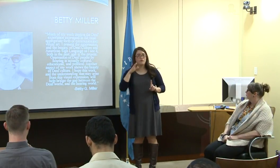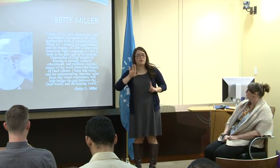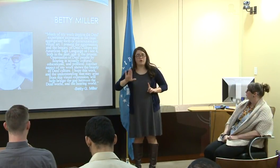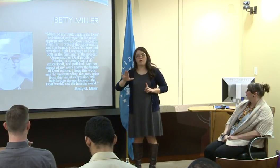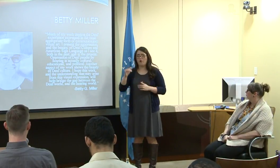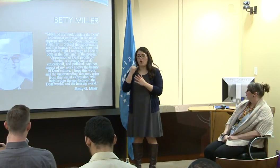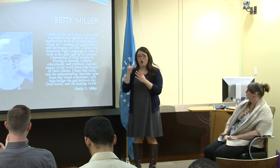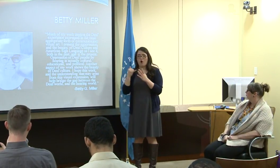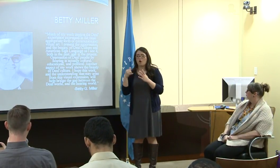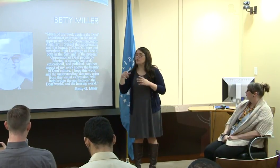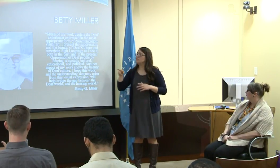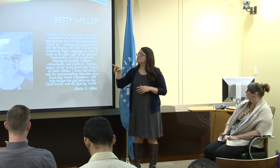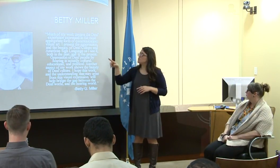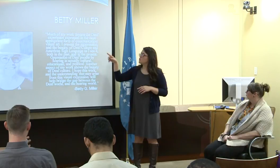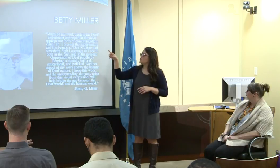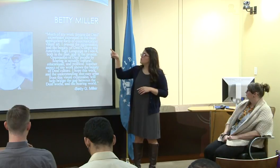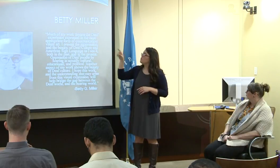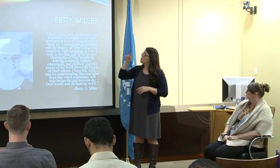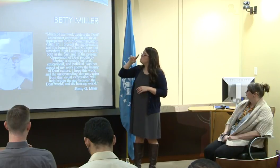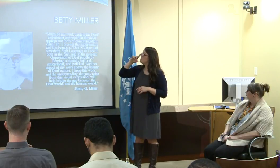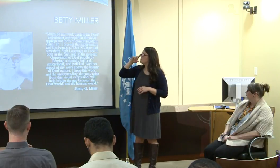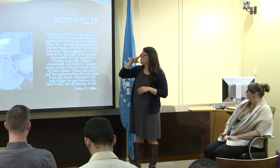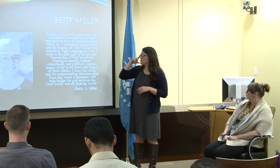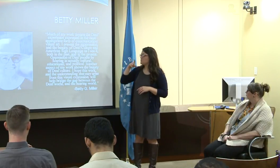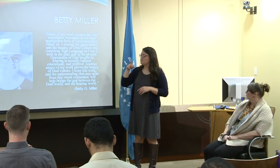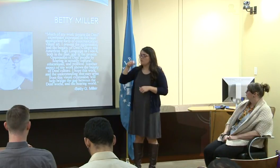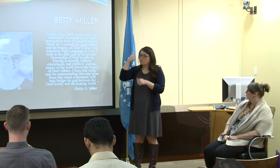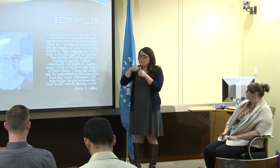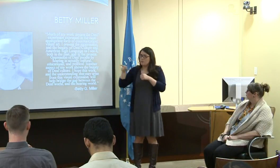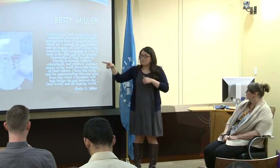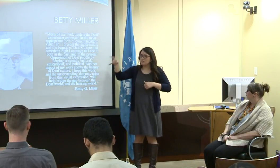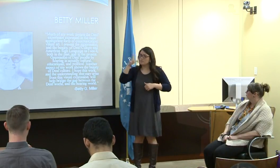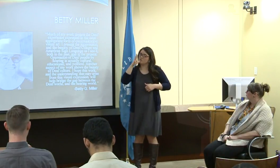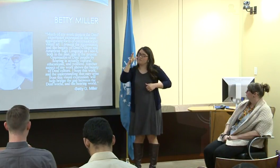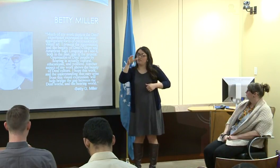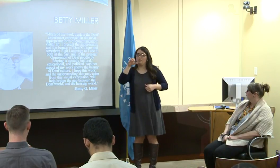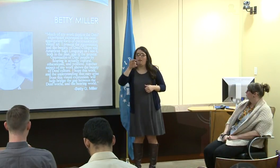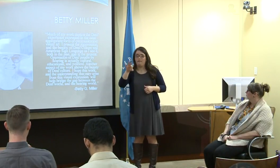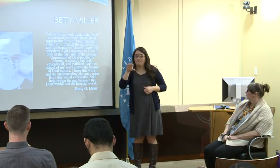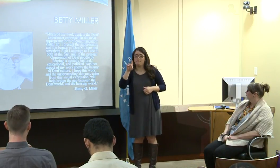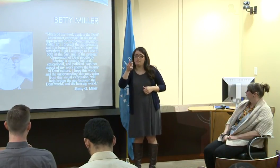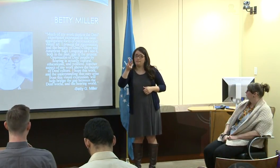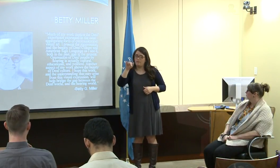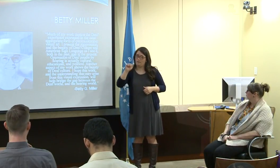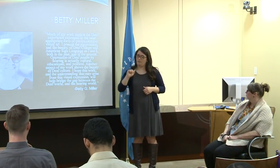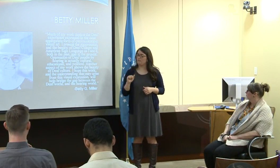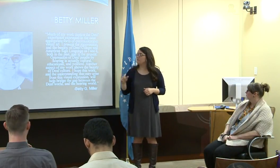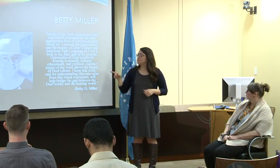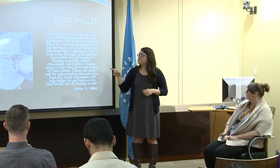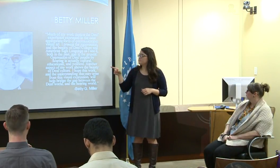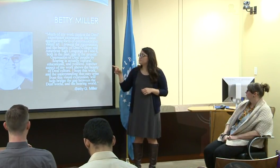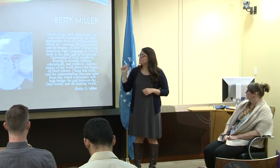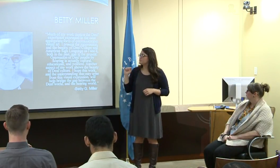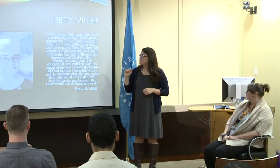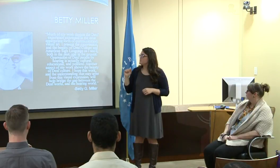This is the quote from her, and it really talks about her art. So this was who we had referred to previously